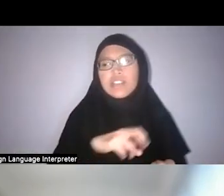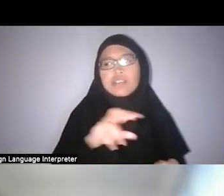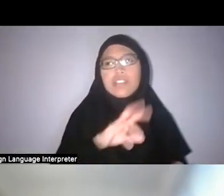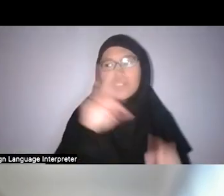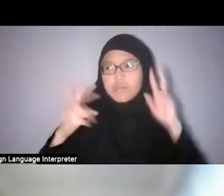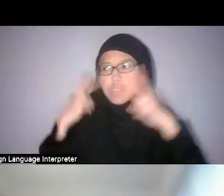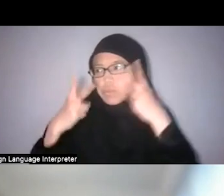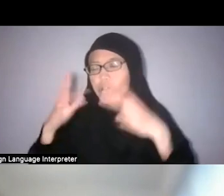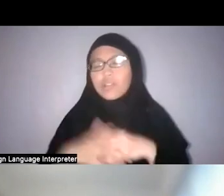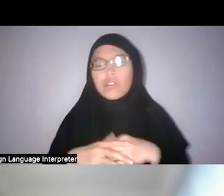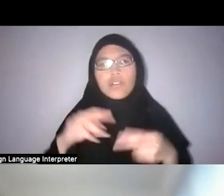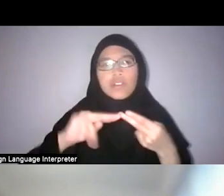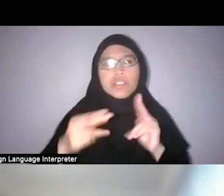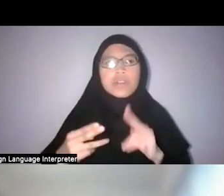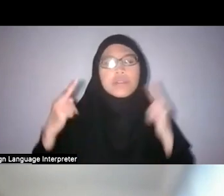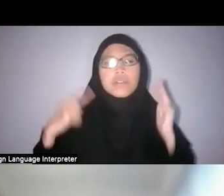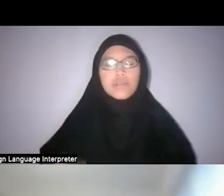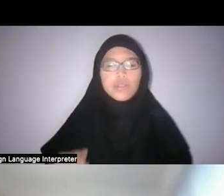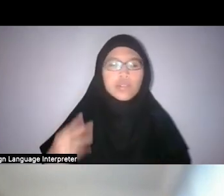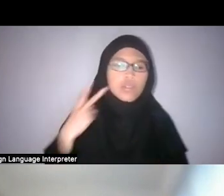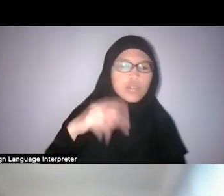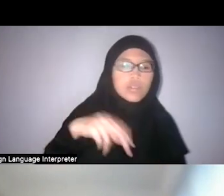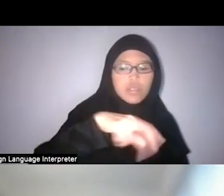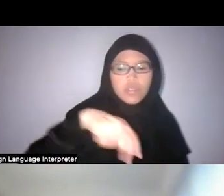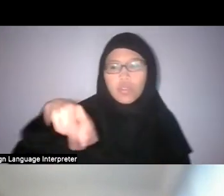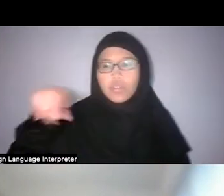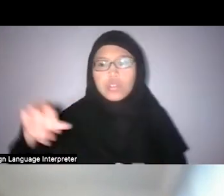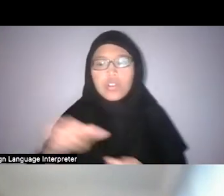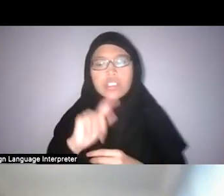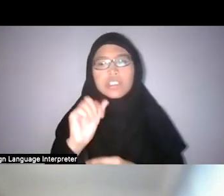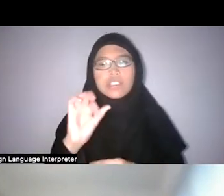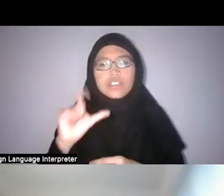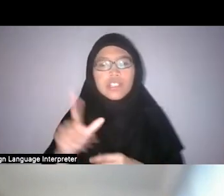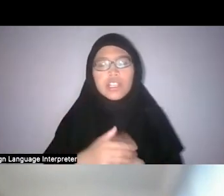and experience rather than being confined to just looking at...